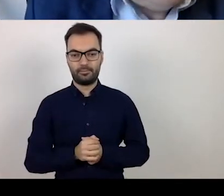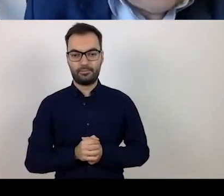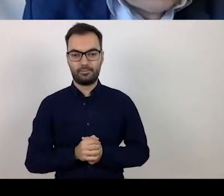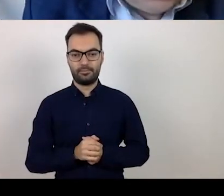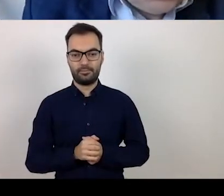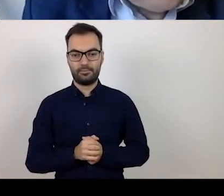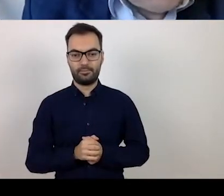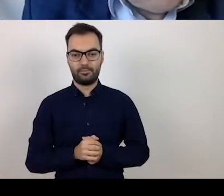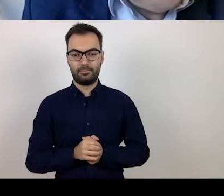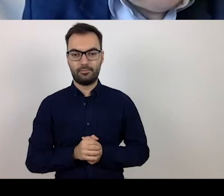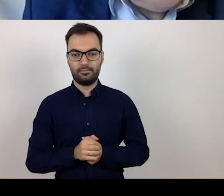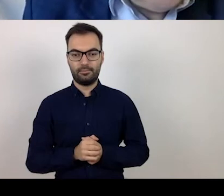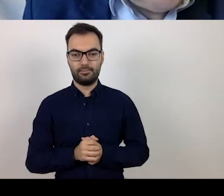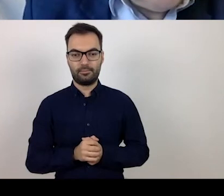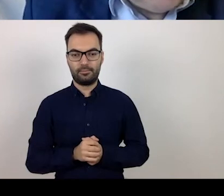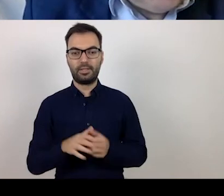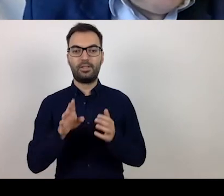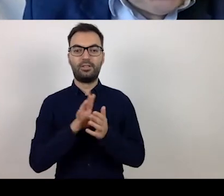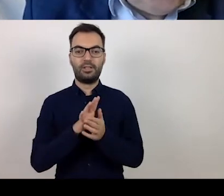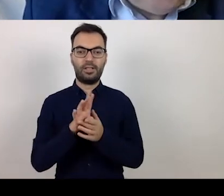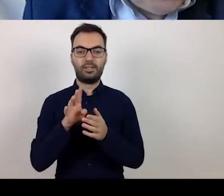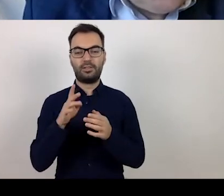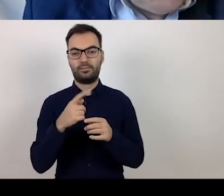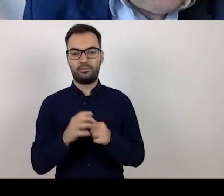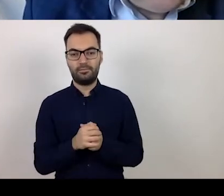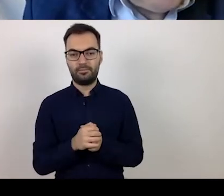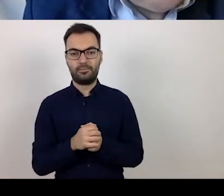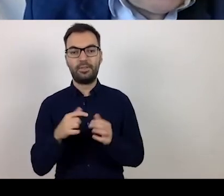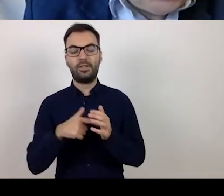were the subsidies for the period 2014-2020.